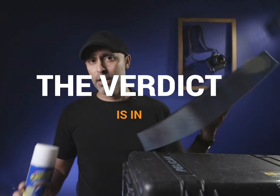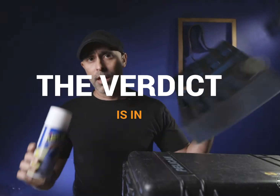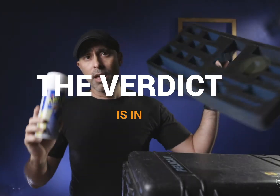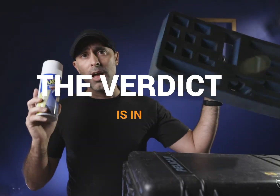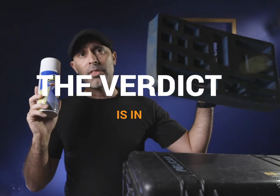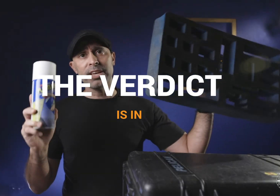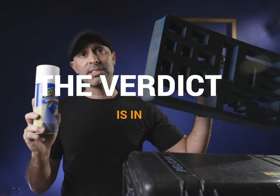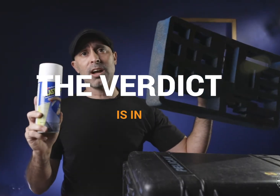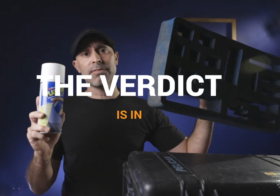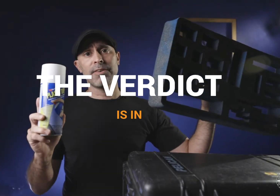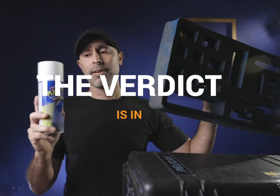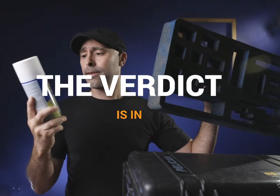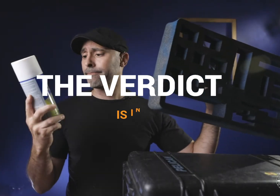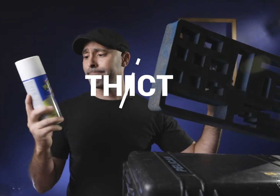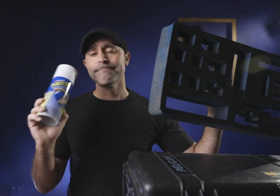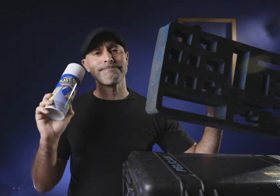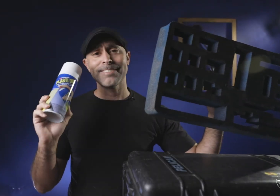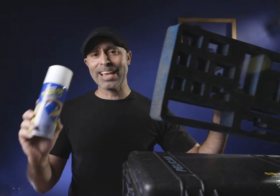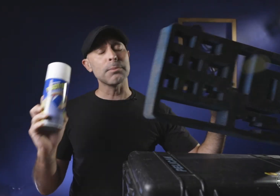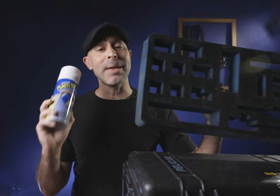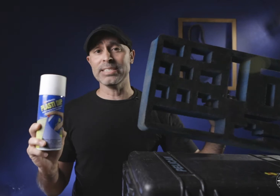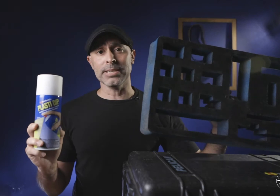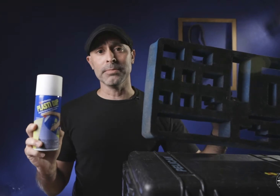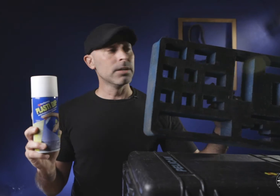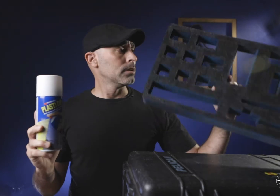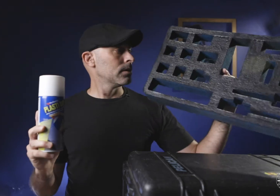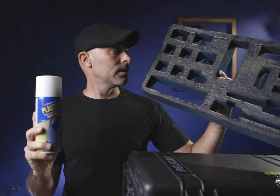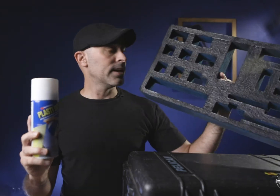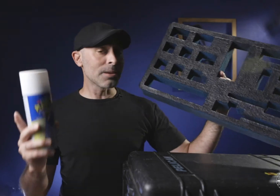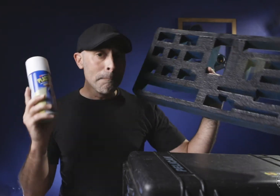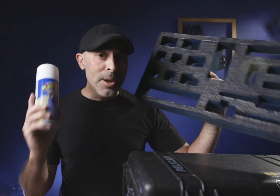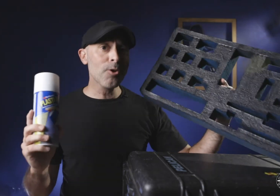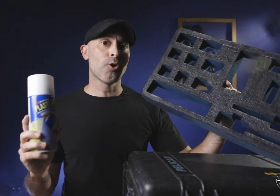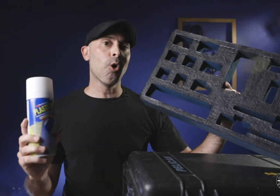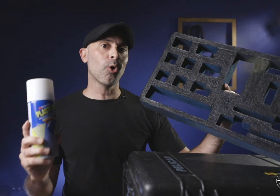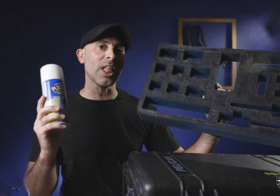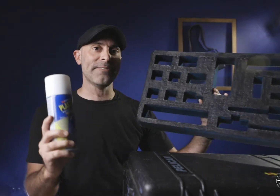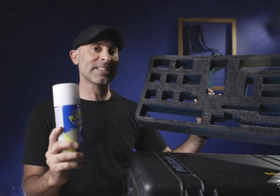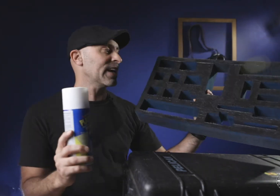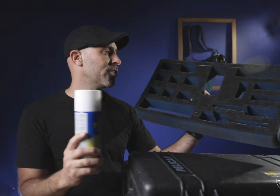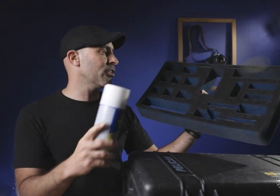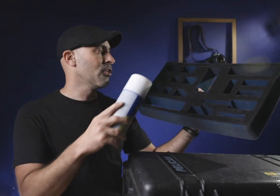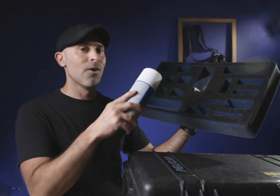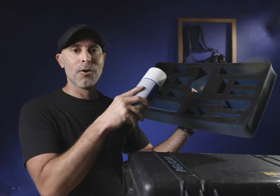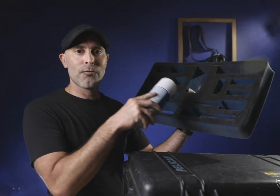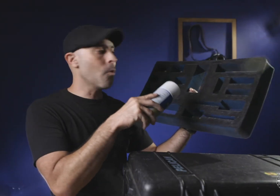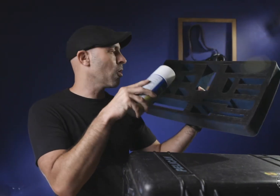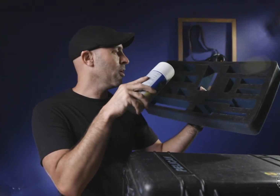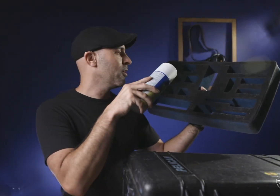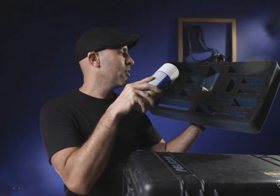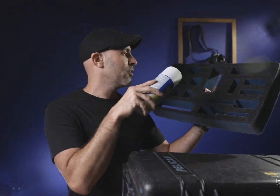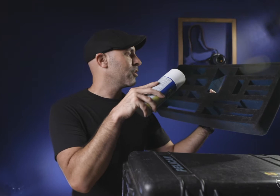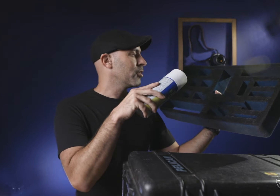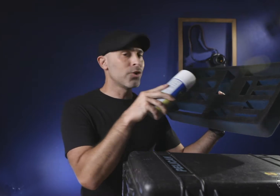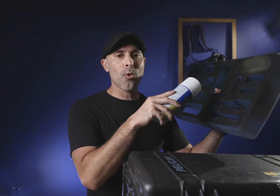this stuff is amazing it's a miracle life extender for your